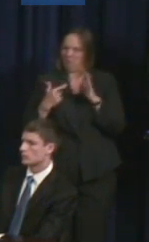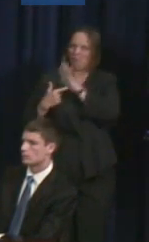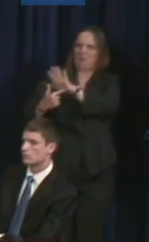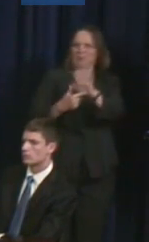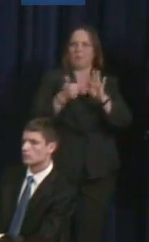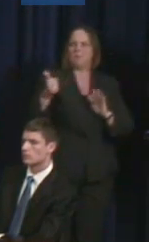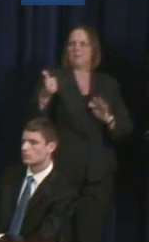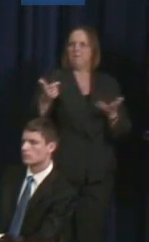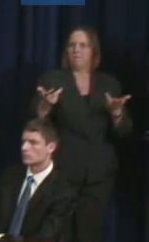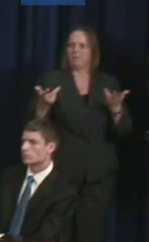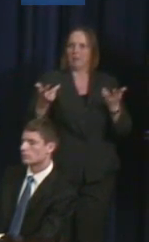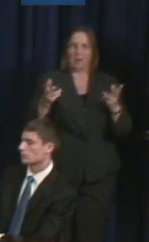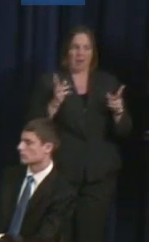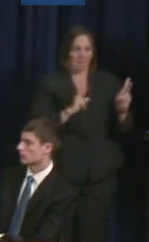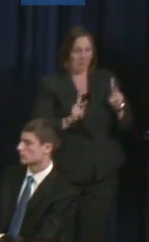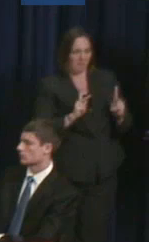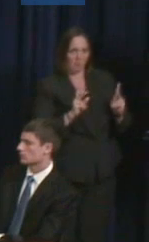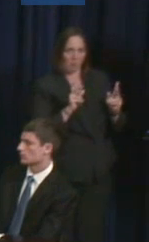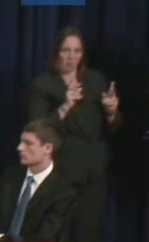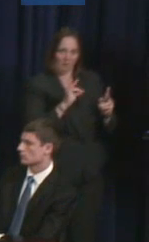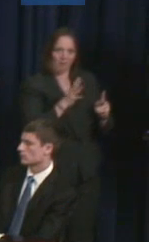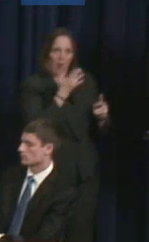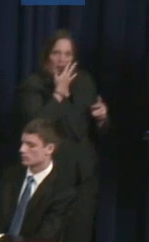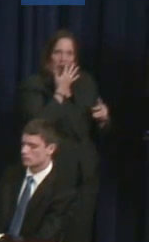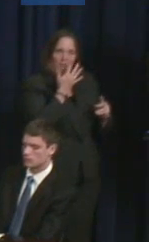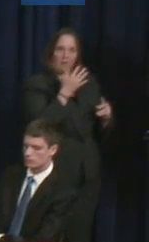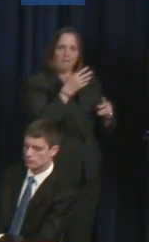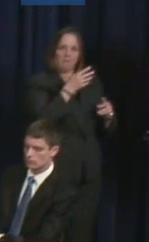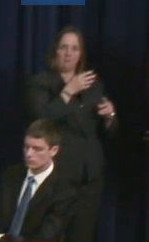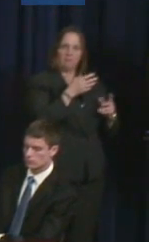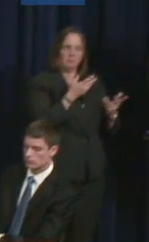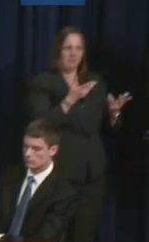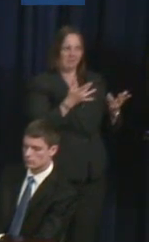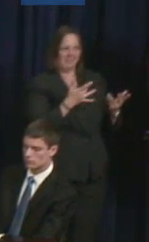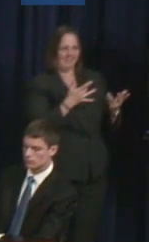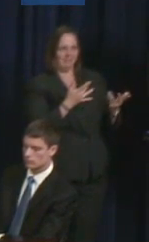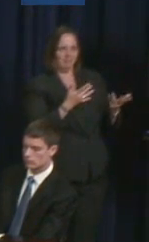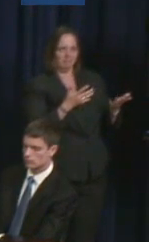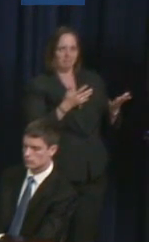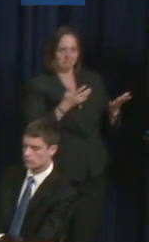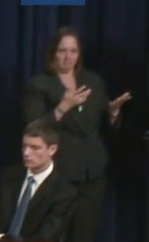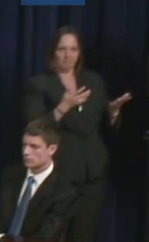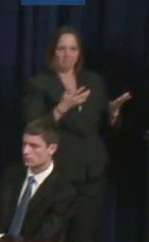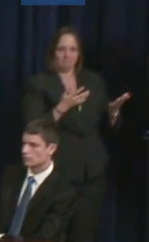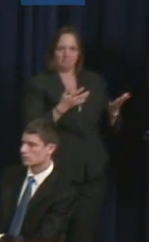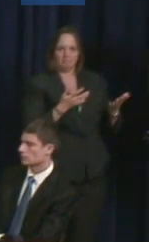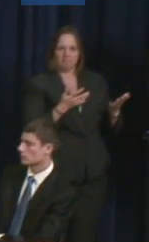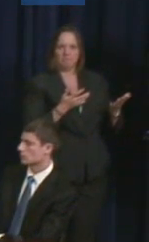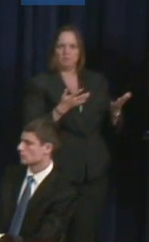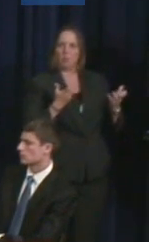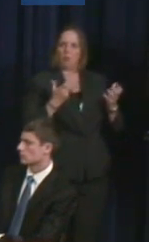are positioned in a way where we're less than human sometimes.